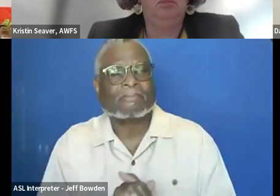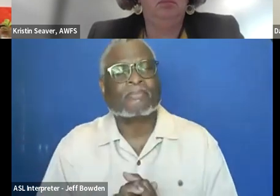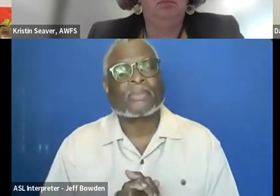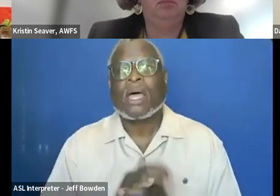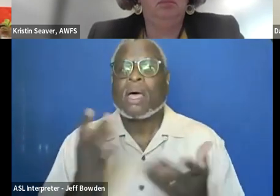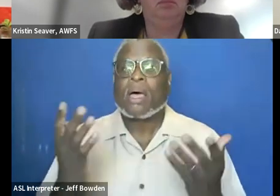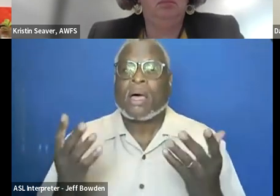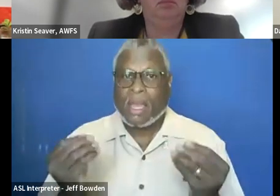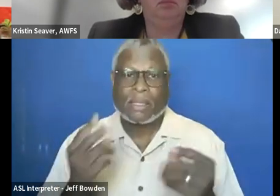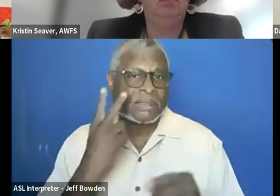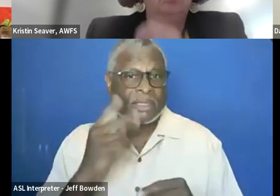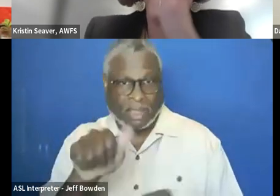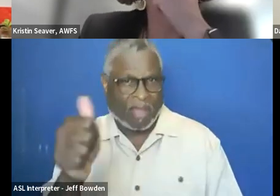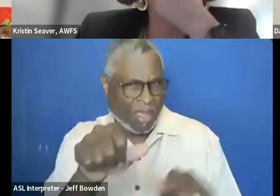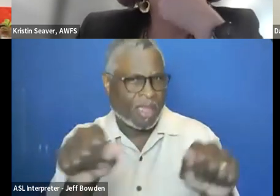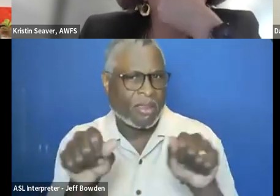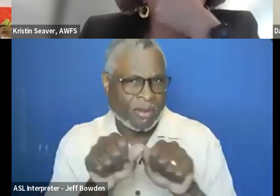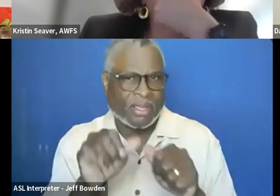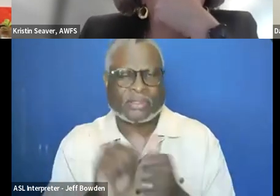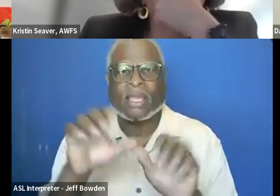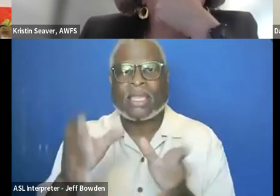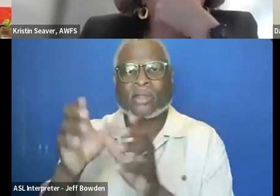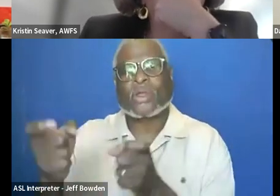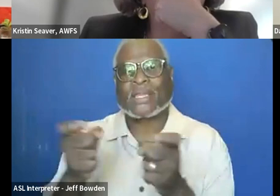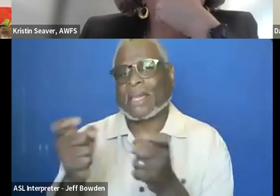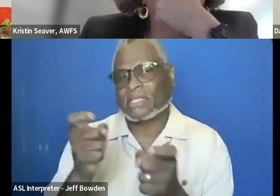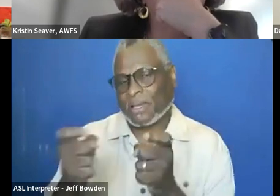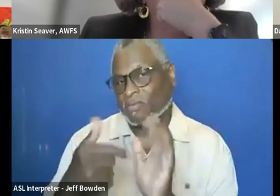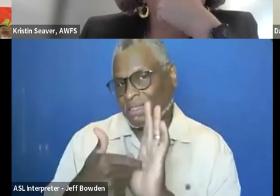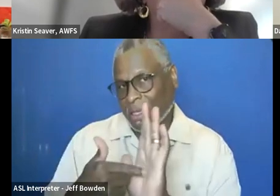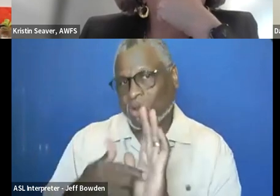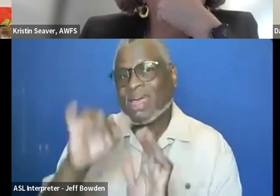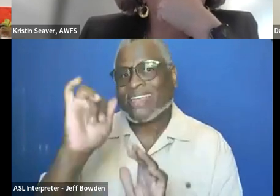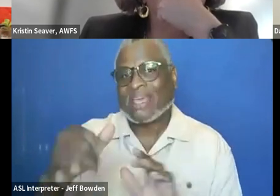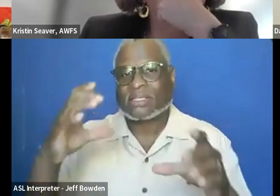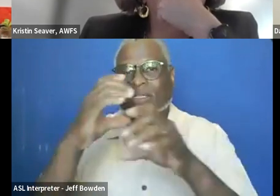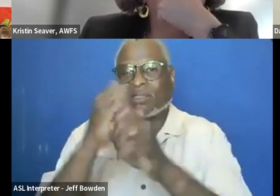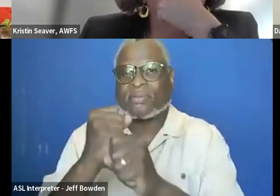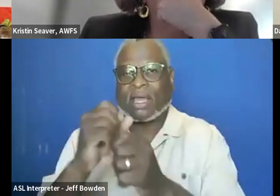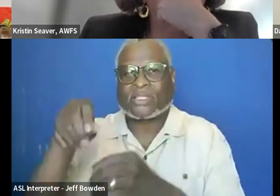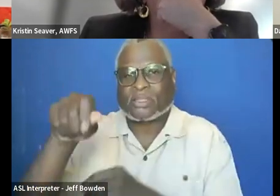And let's see. There are other areas. Category management, which is consolidating our spend on government-wide contracts,